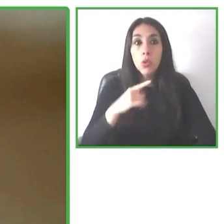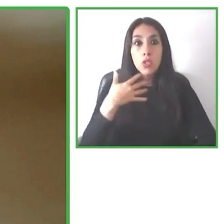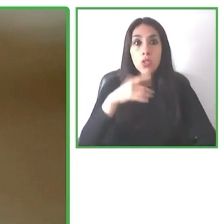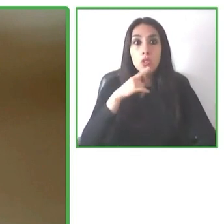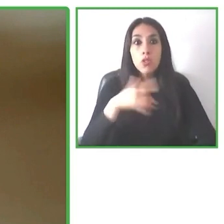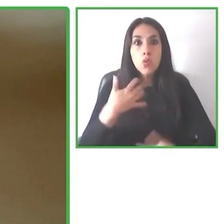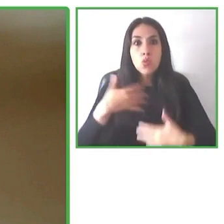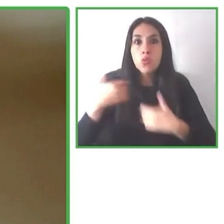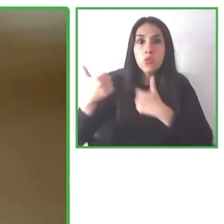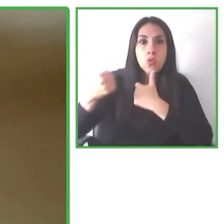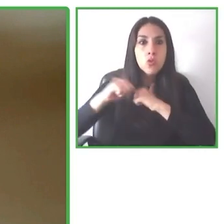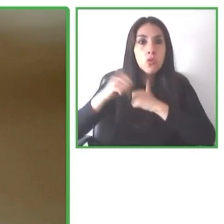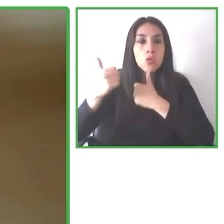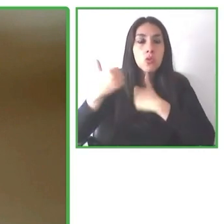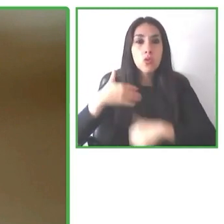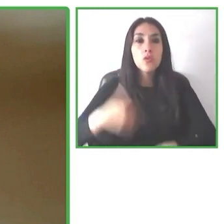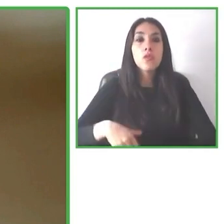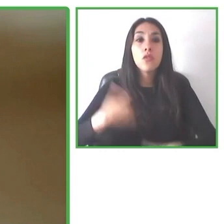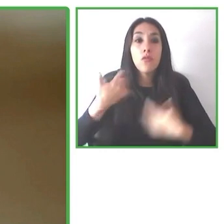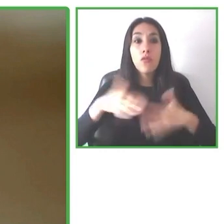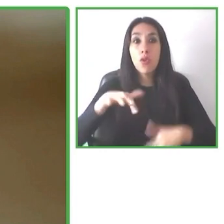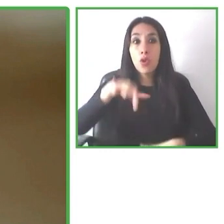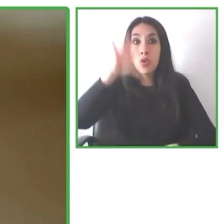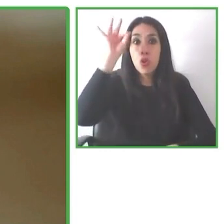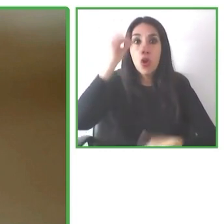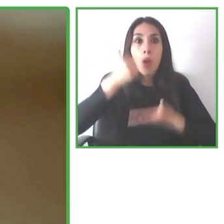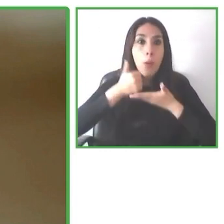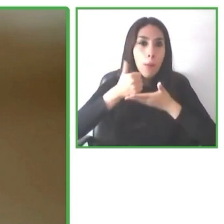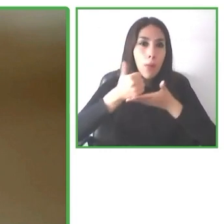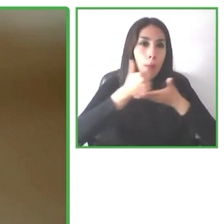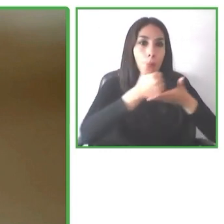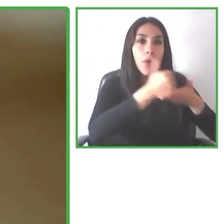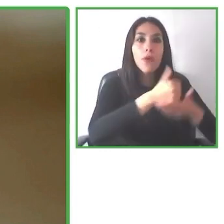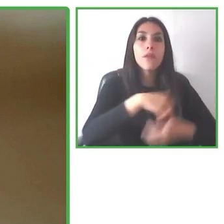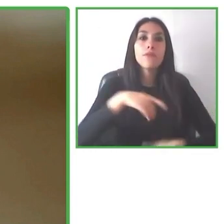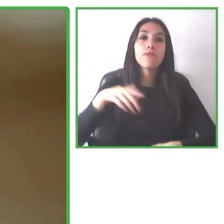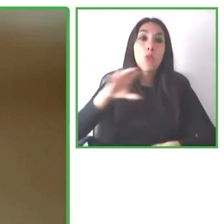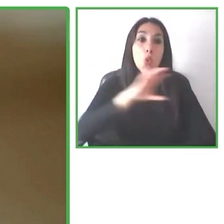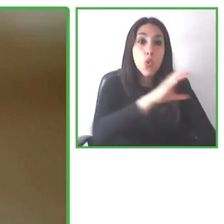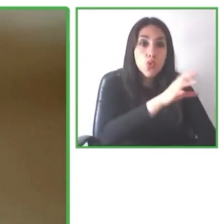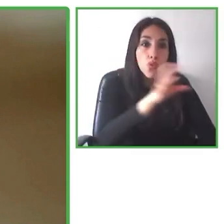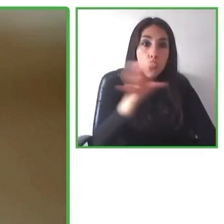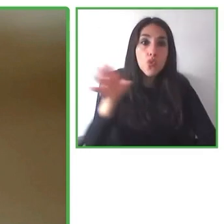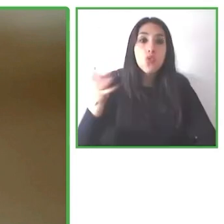that can be applied to any tourism sector in any country, any destination,